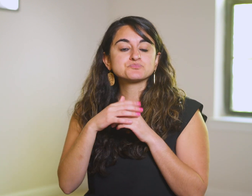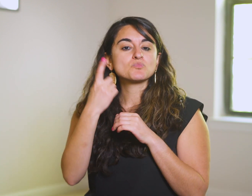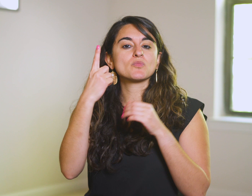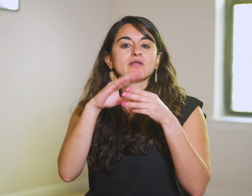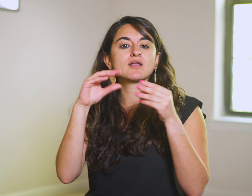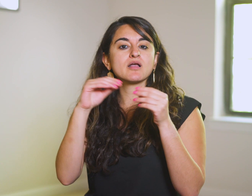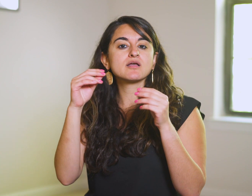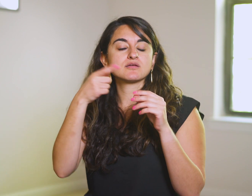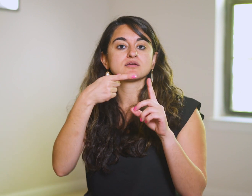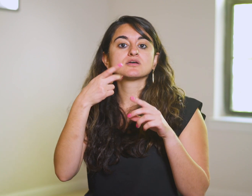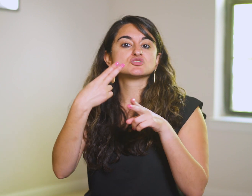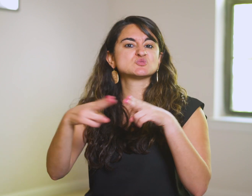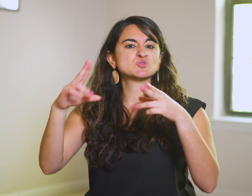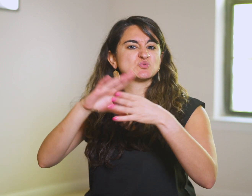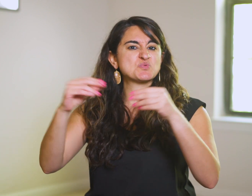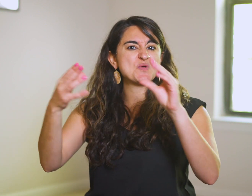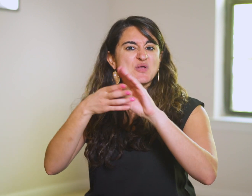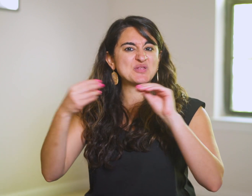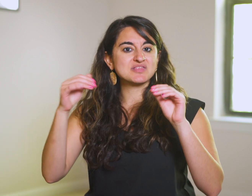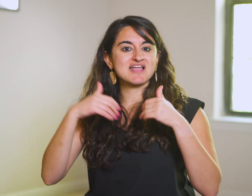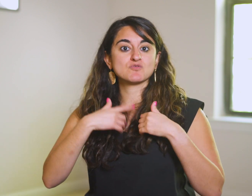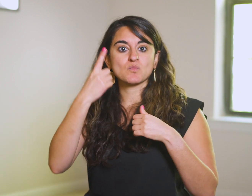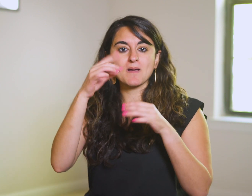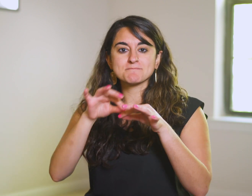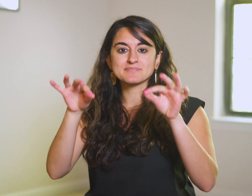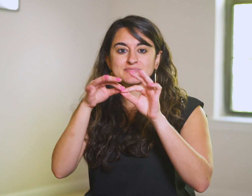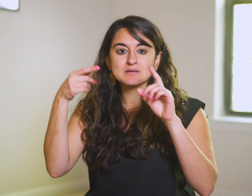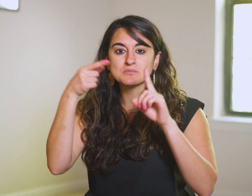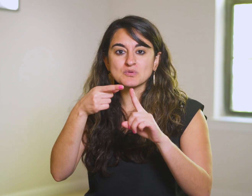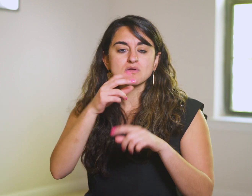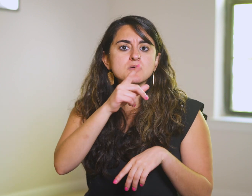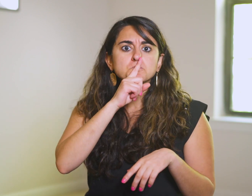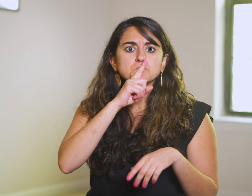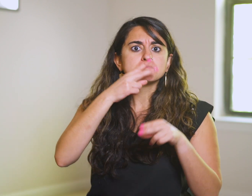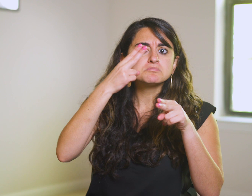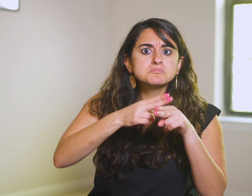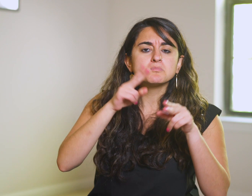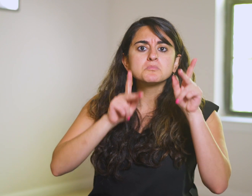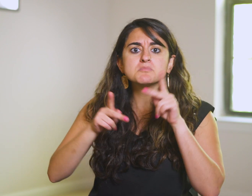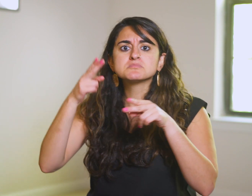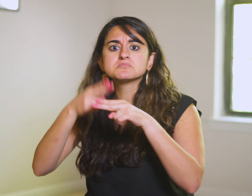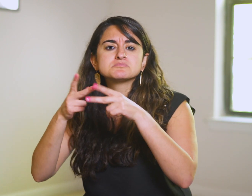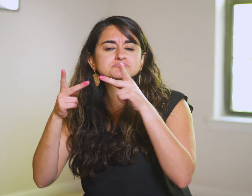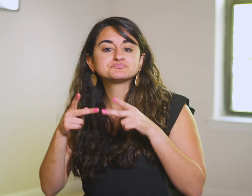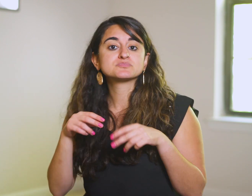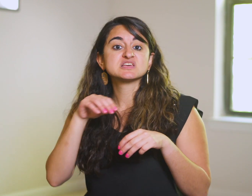A parable is a short story that often has one main point and names no specific people or places.